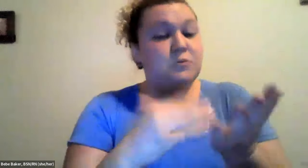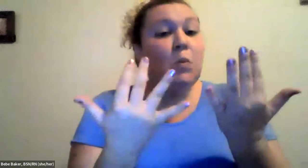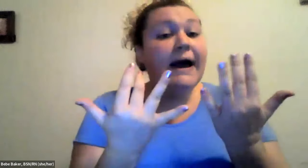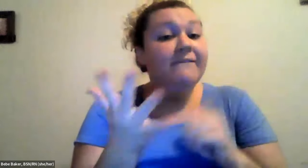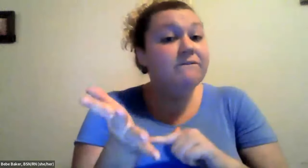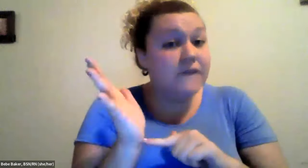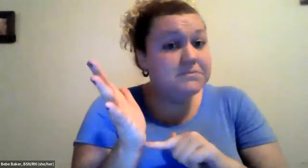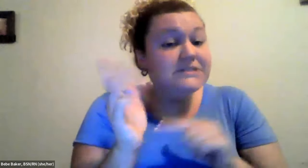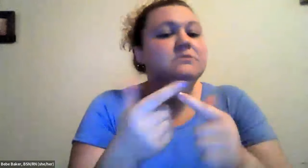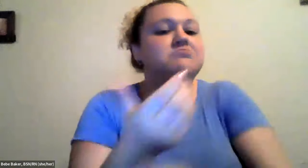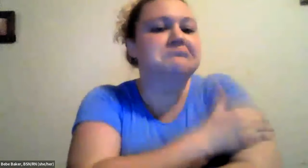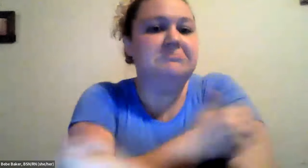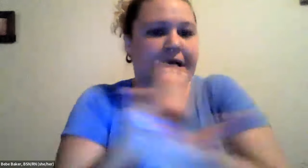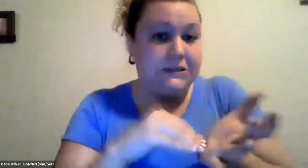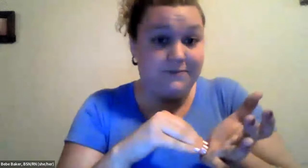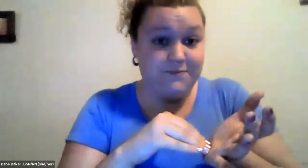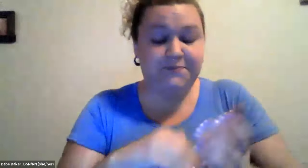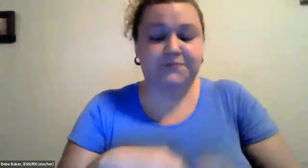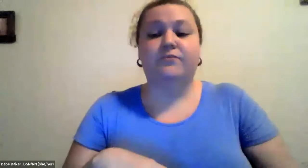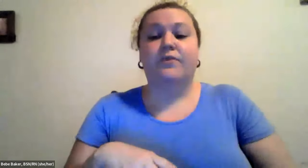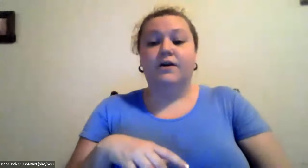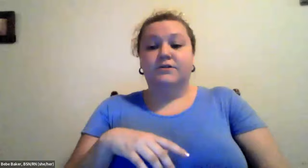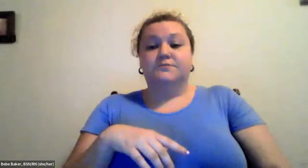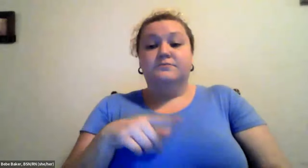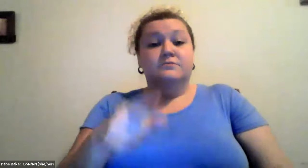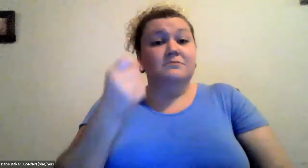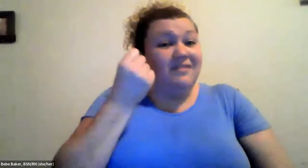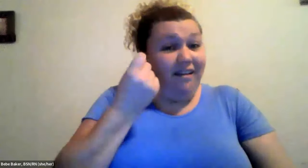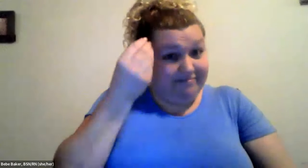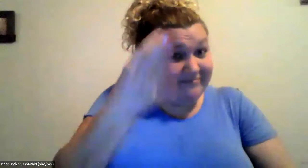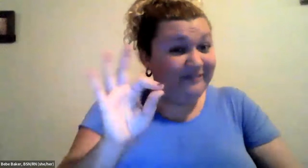Cristine Saunders: don't just stand up wait for five minutes and then try it on the other arm again.